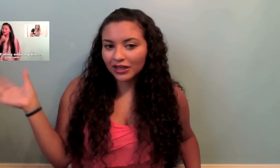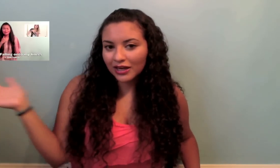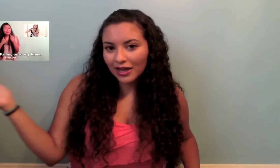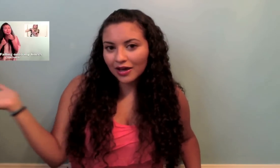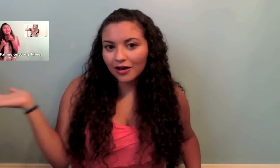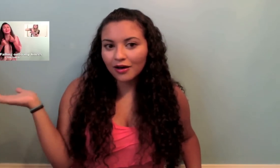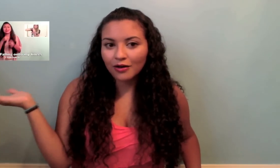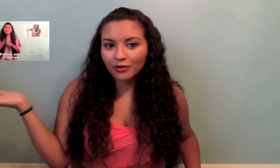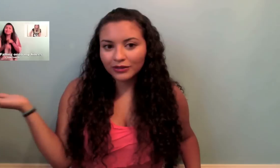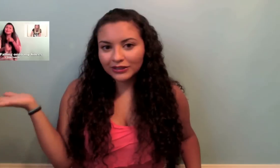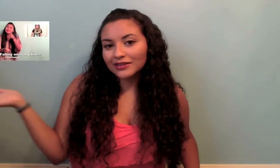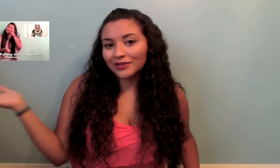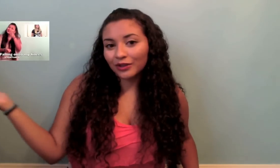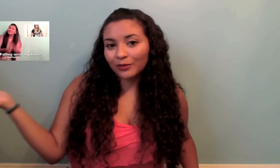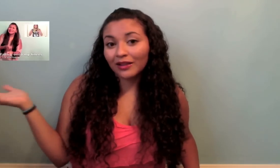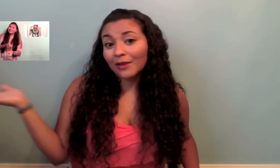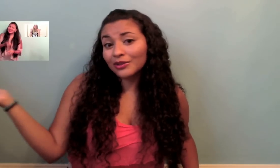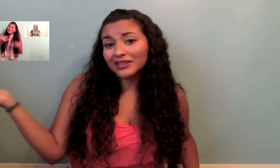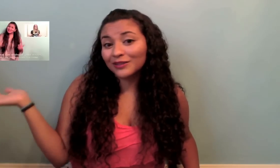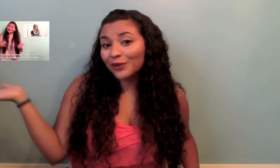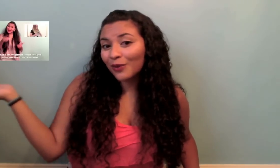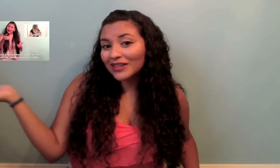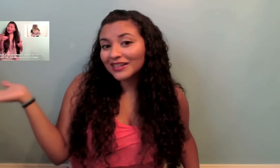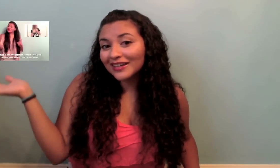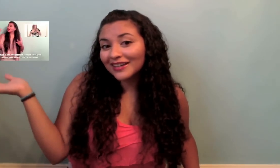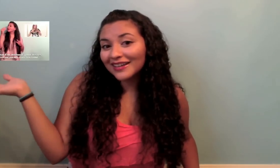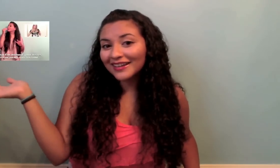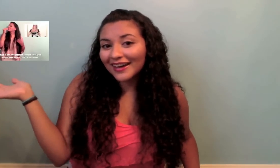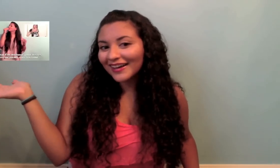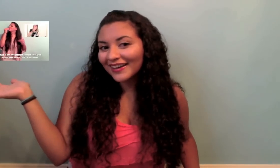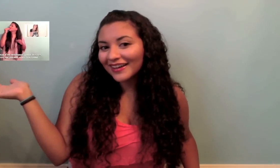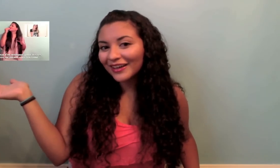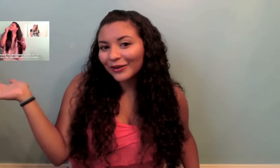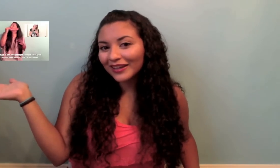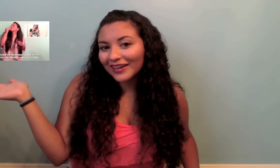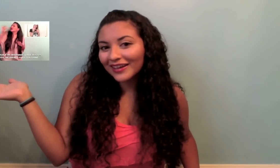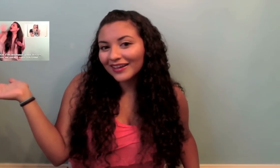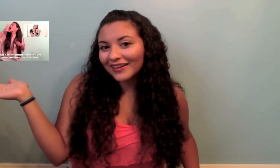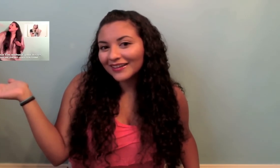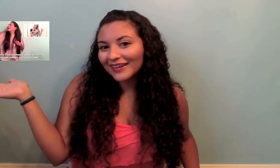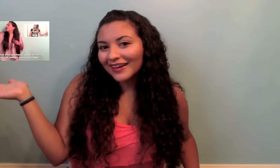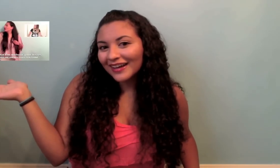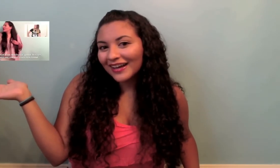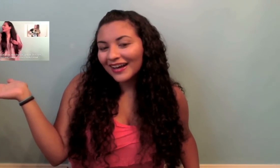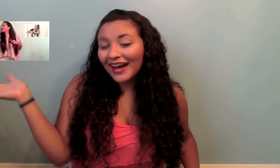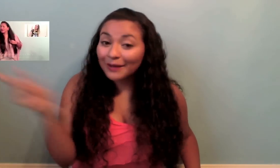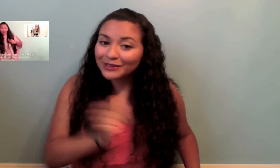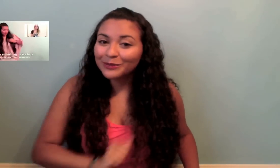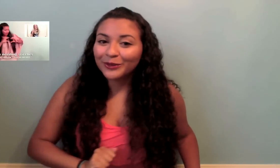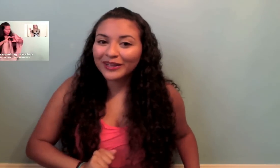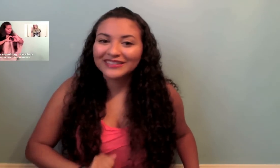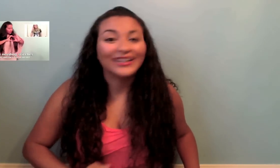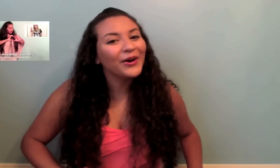This video will make a lot more sense if you watch it. Go click it! Im assuming you clicked it! Okay!